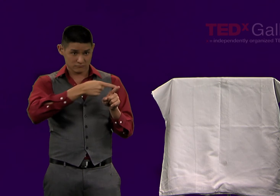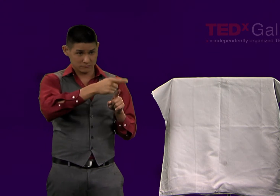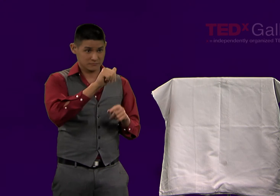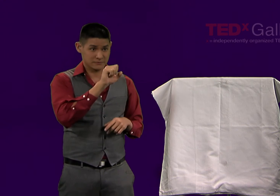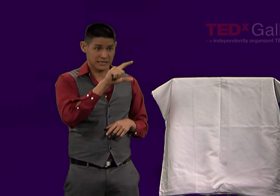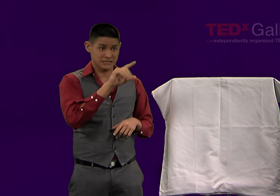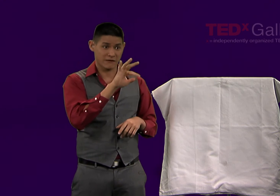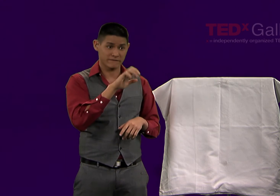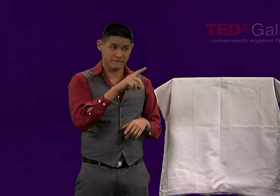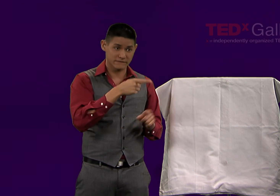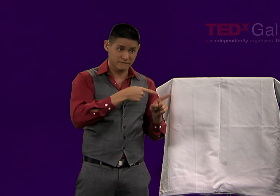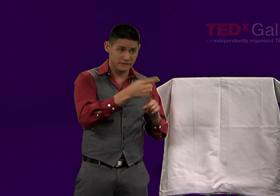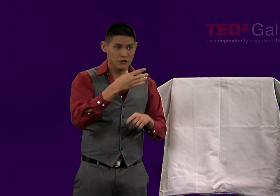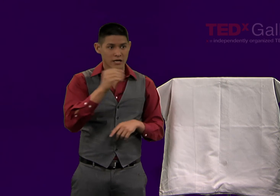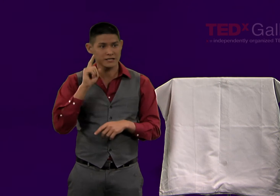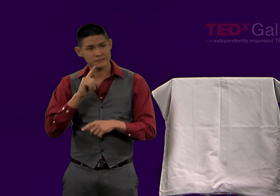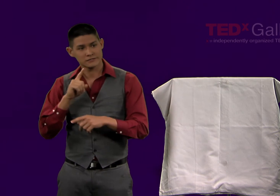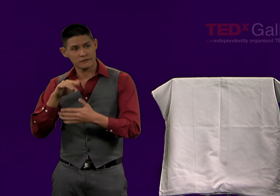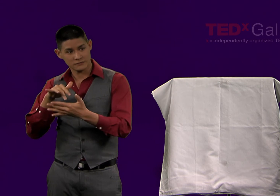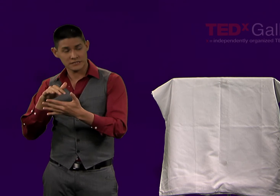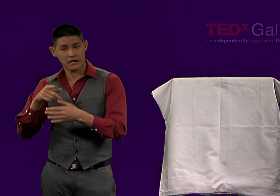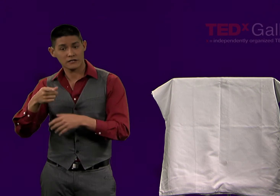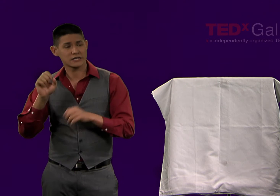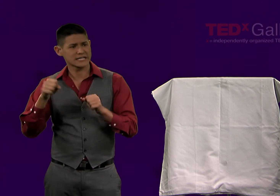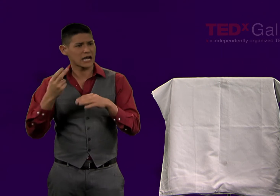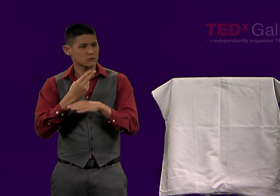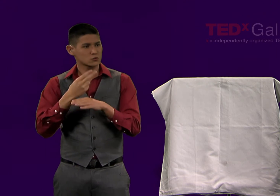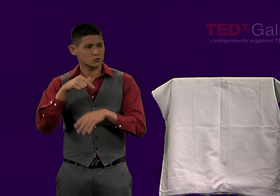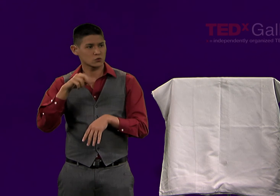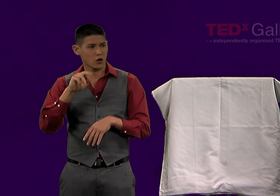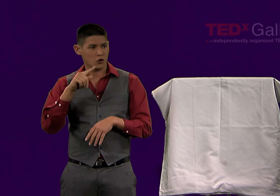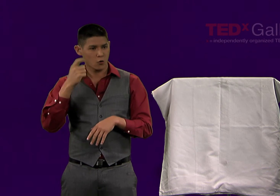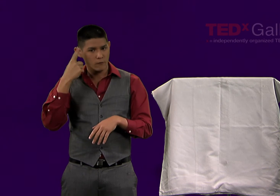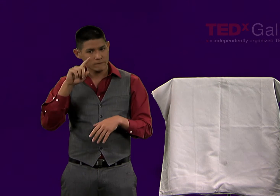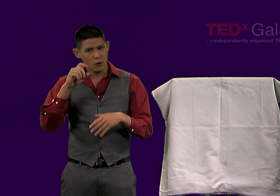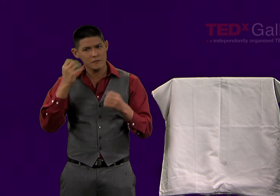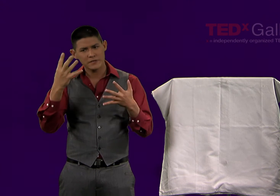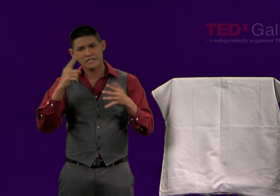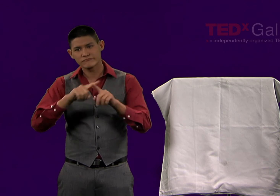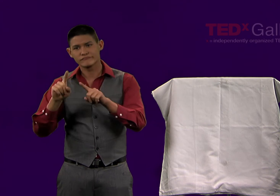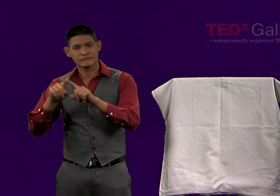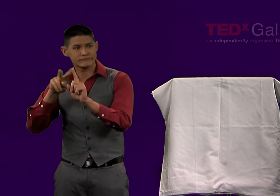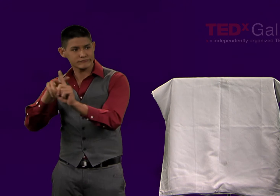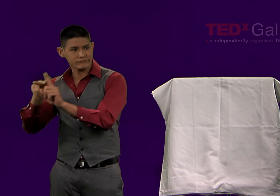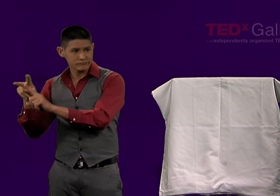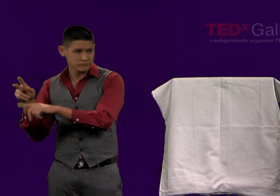The field of Deaf studies and ASL studies both can use QR codes